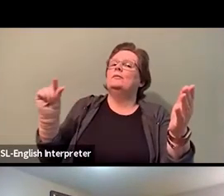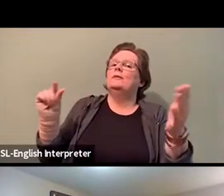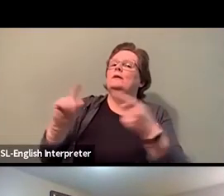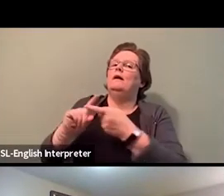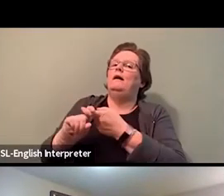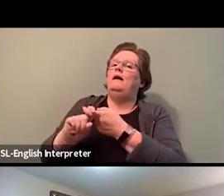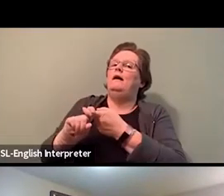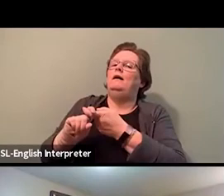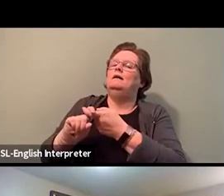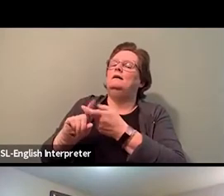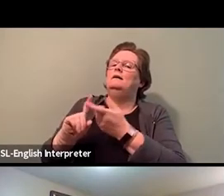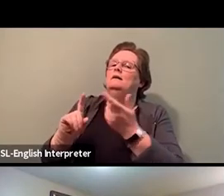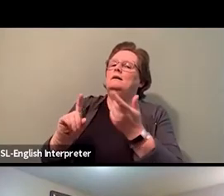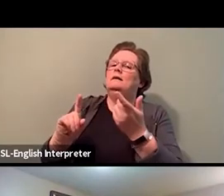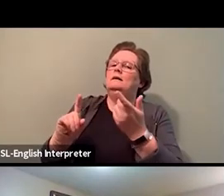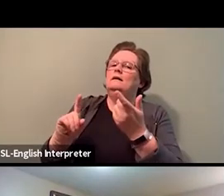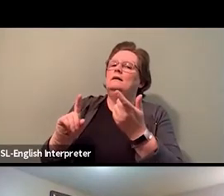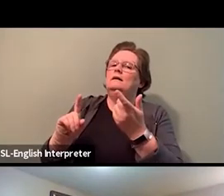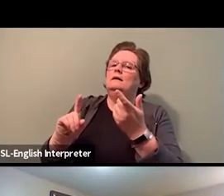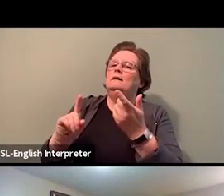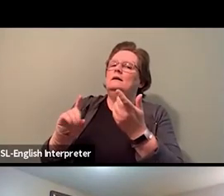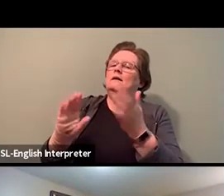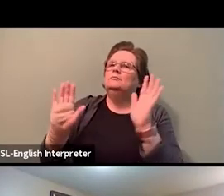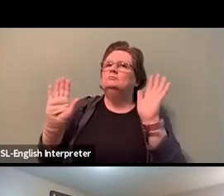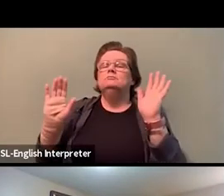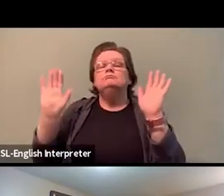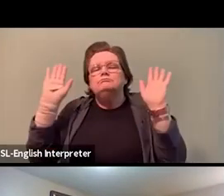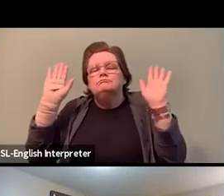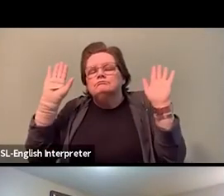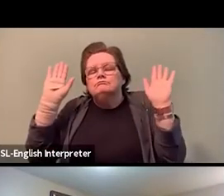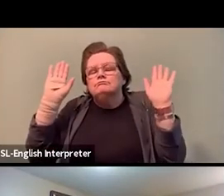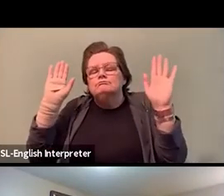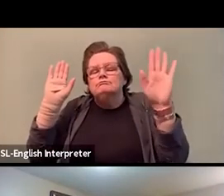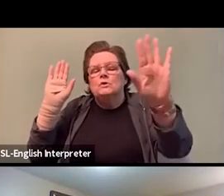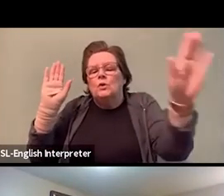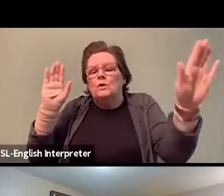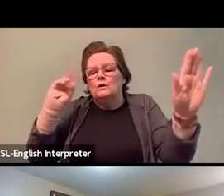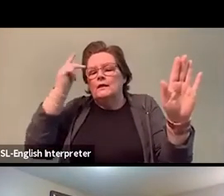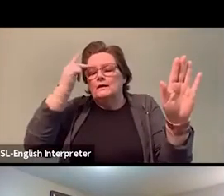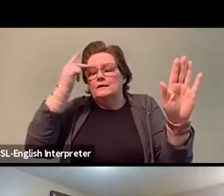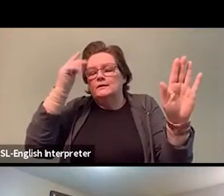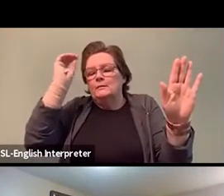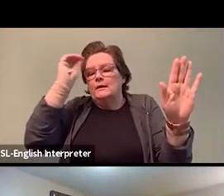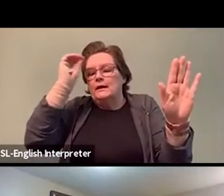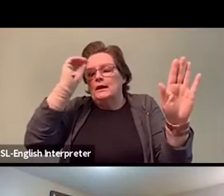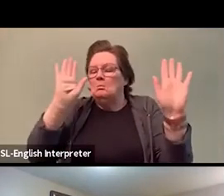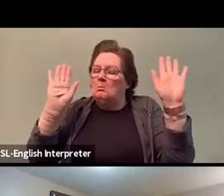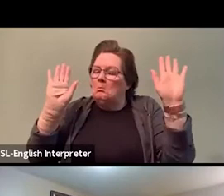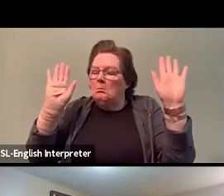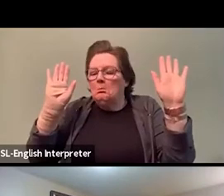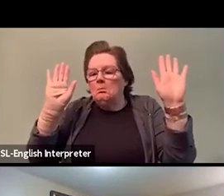people have the right to have their political opinions, whatever their political opinions are. But if you're a human rights adjudicator